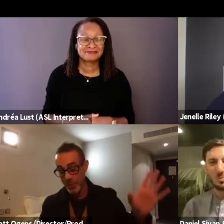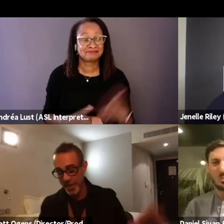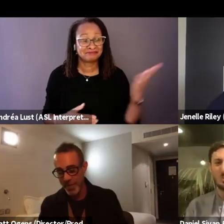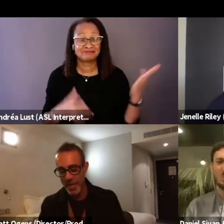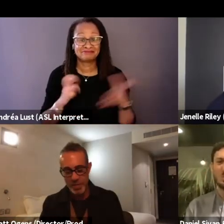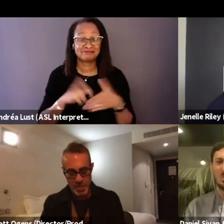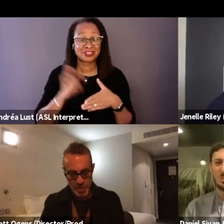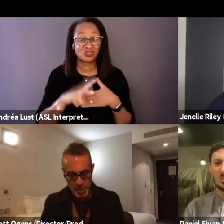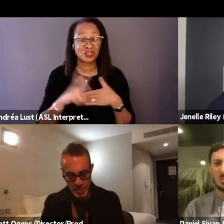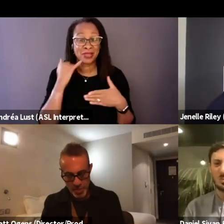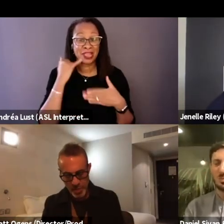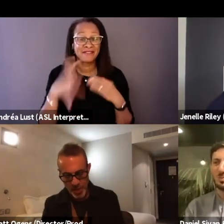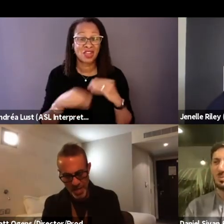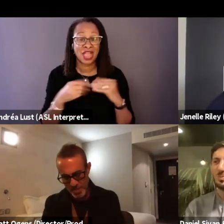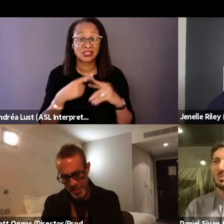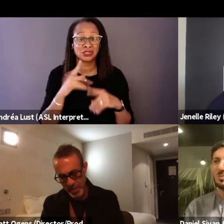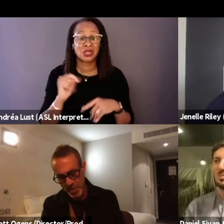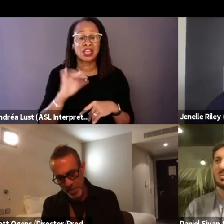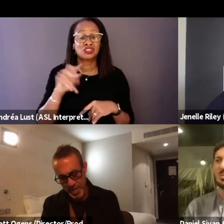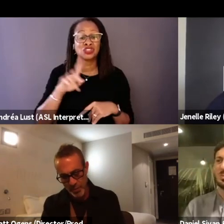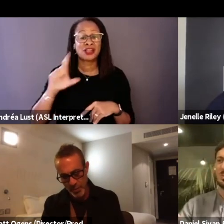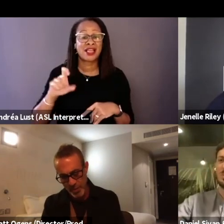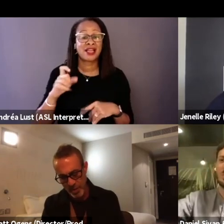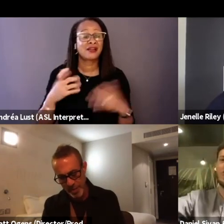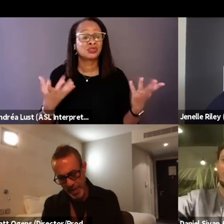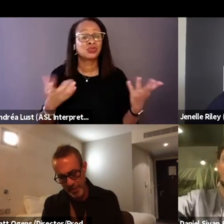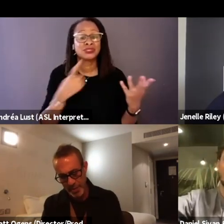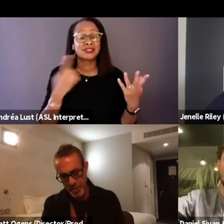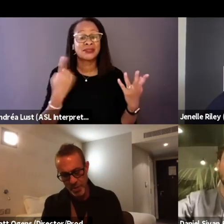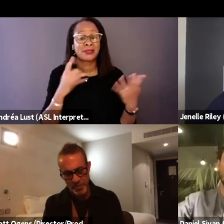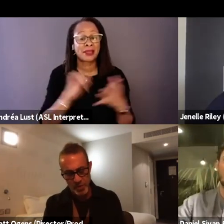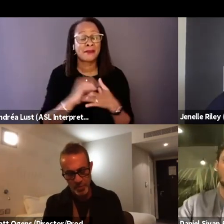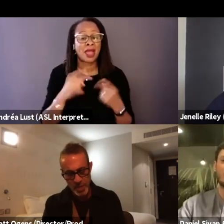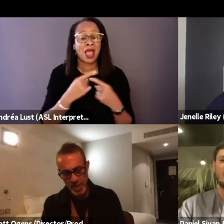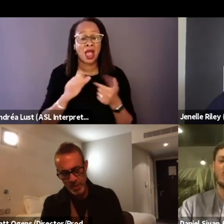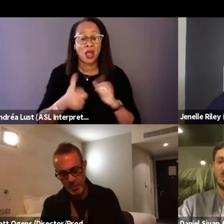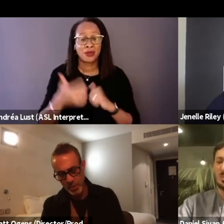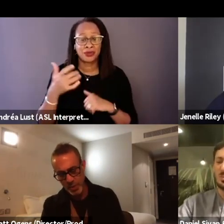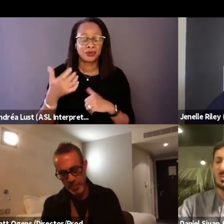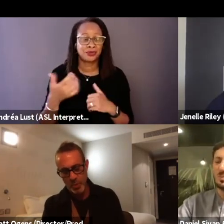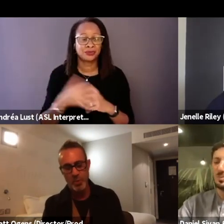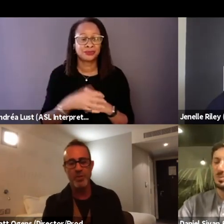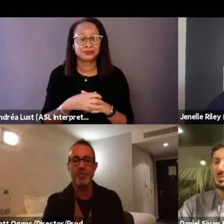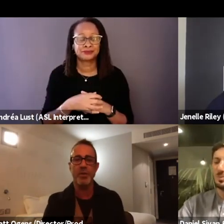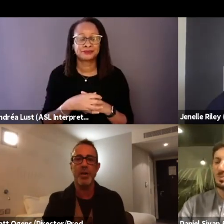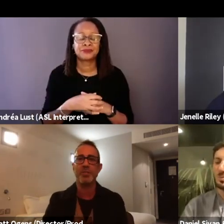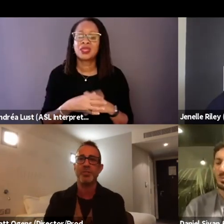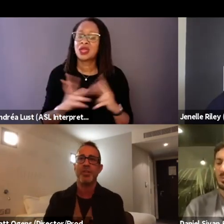You would have to edit this in, Jenelle, something you asked me that I forgot to say about how they took the film. It was really important for us